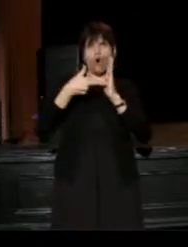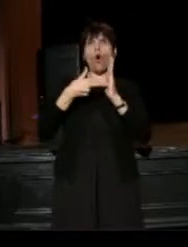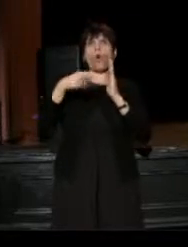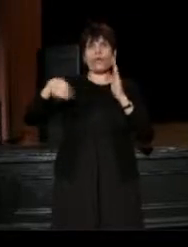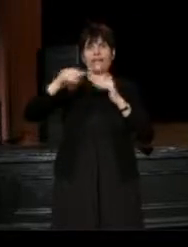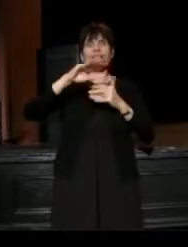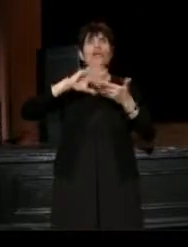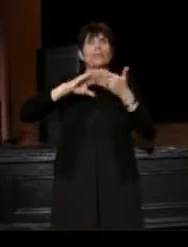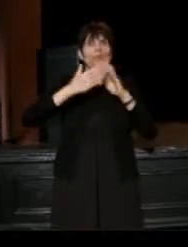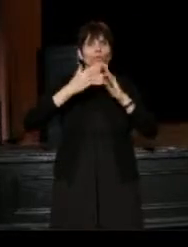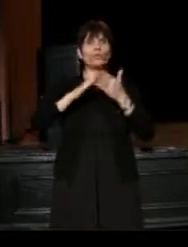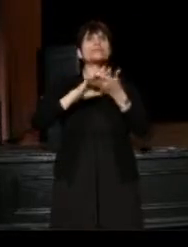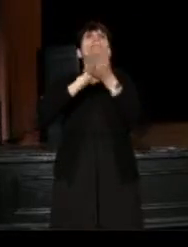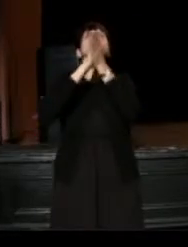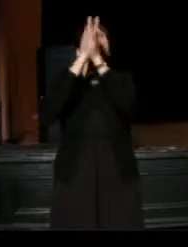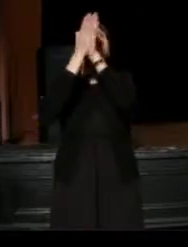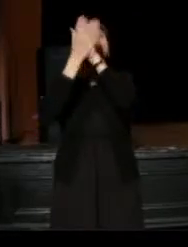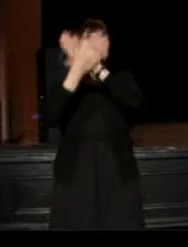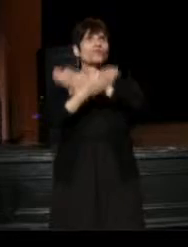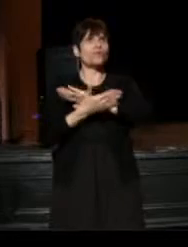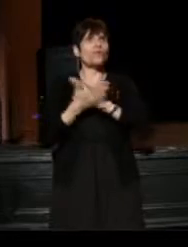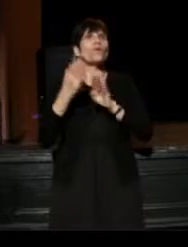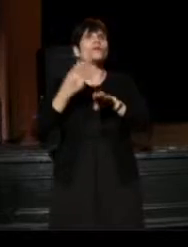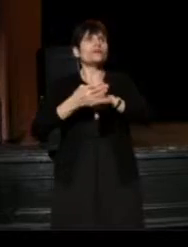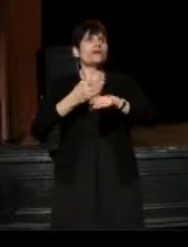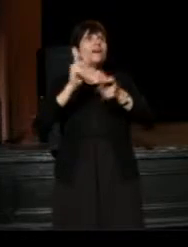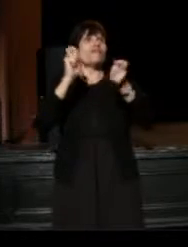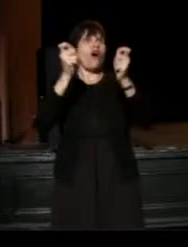is beginning to evolve, and change, and open.